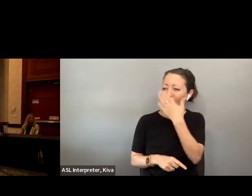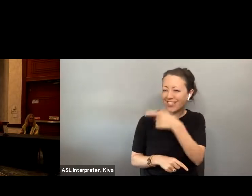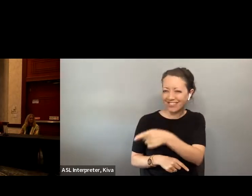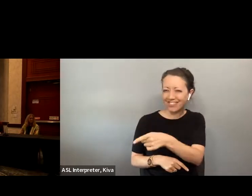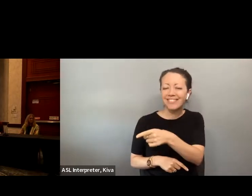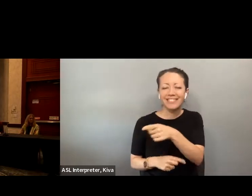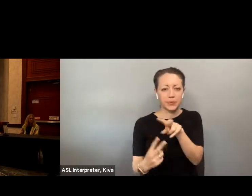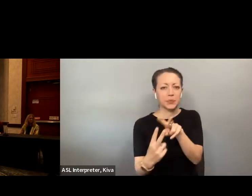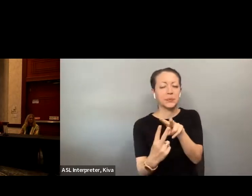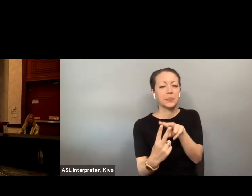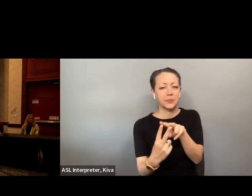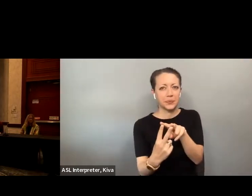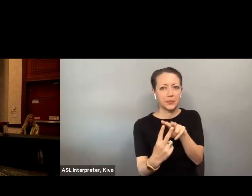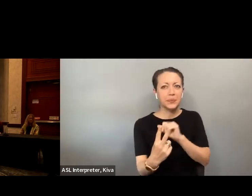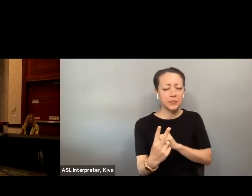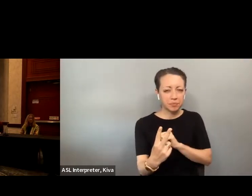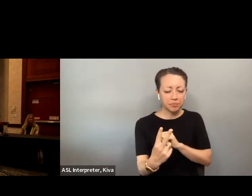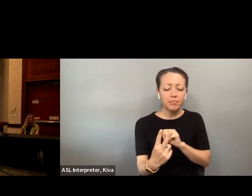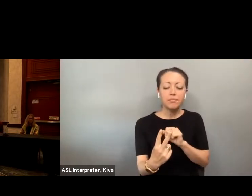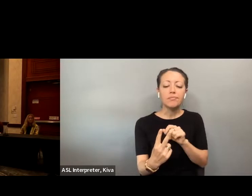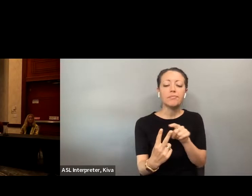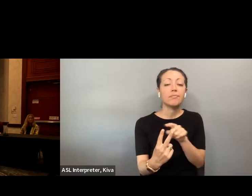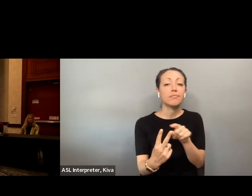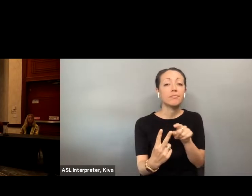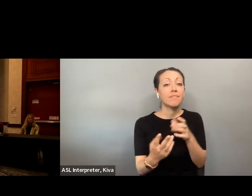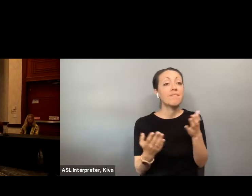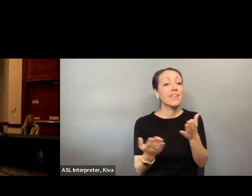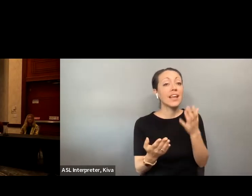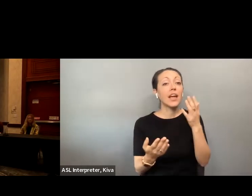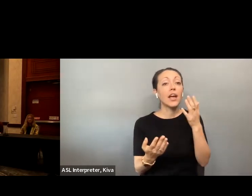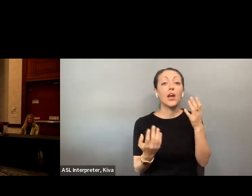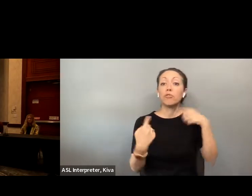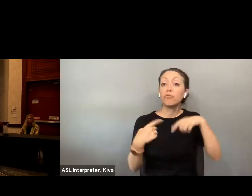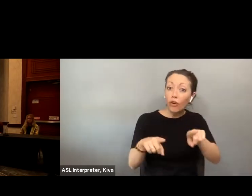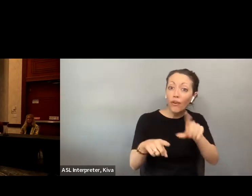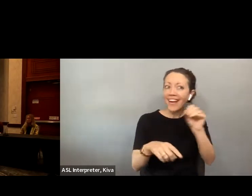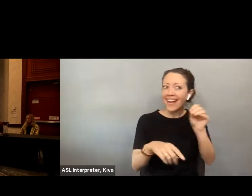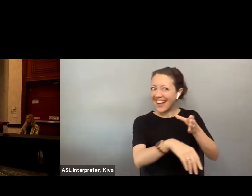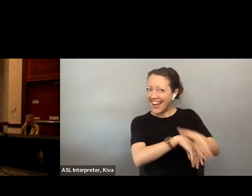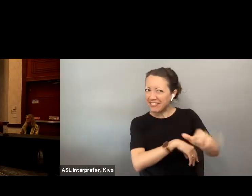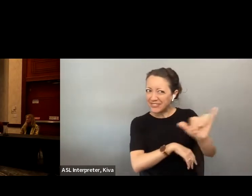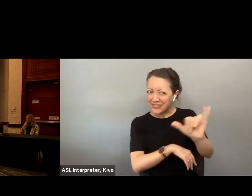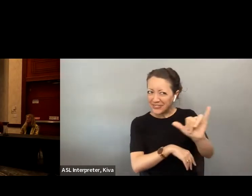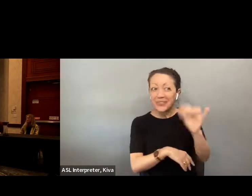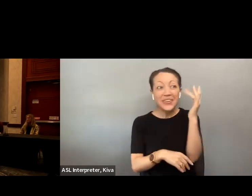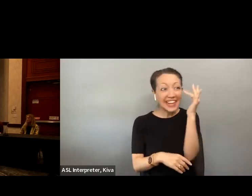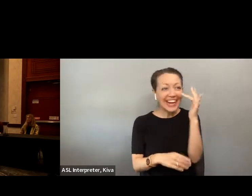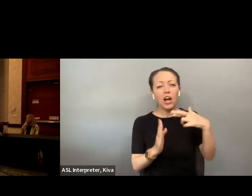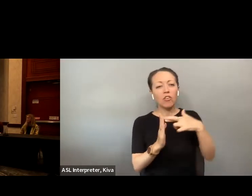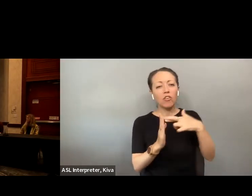questions please seek them out . Olivia and Laura. Olivia is over here. Where is Laura? Laura is in the front. Olivia and Laura are here